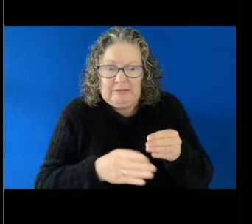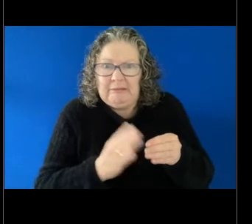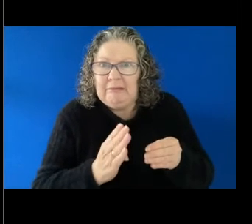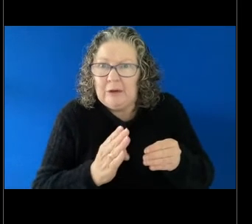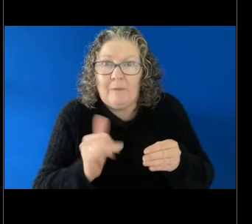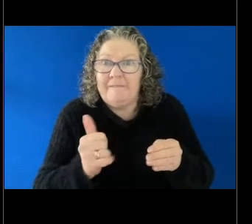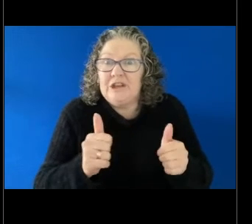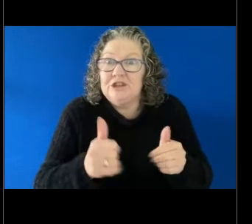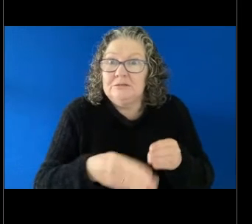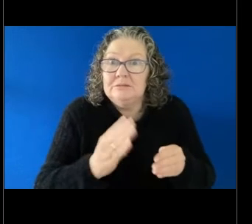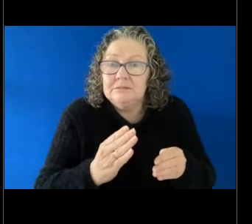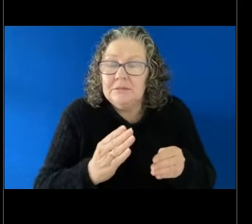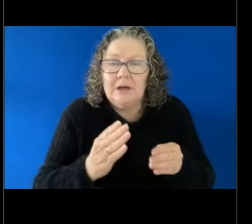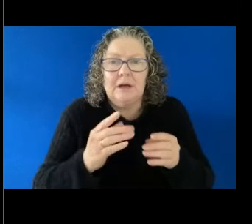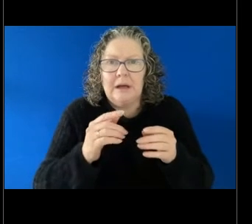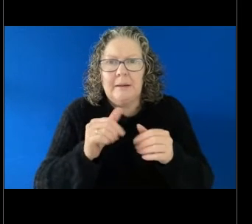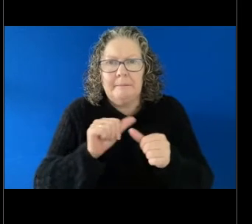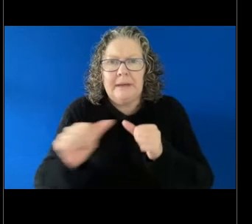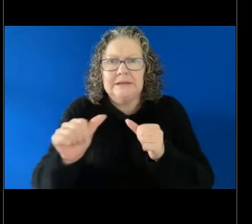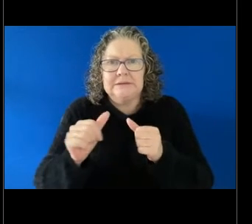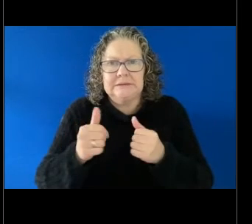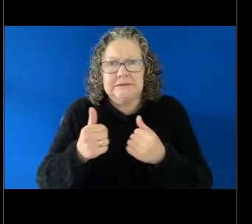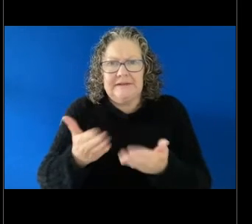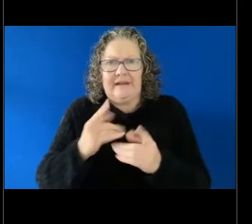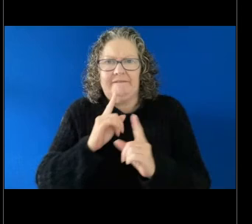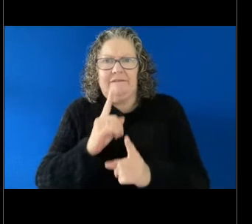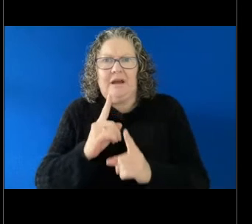at that point is really important. KATHERINE: Thank you, Gillian and Amelia.